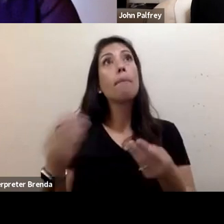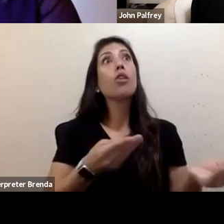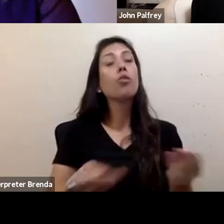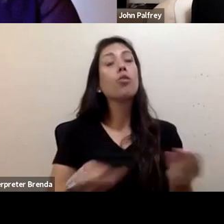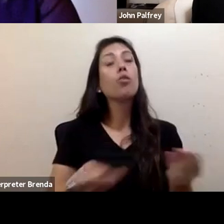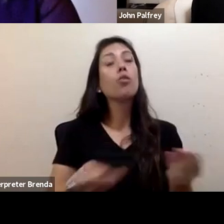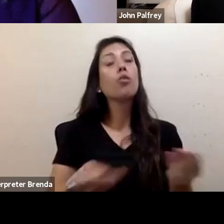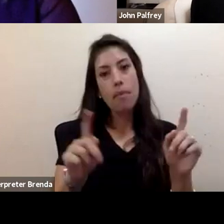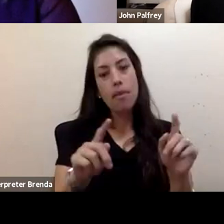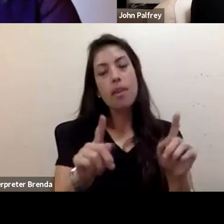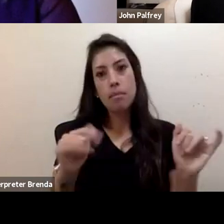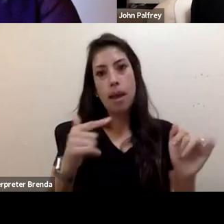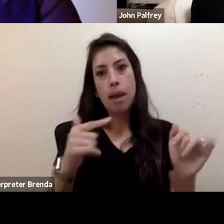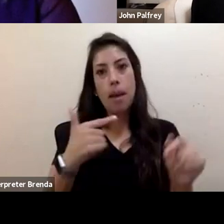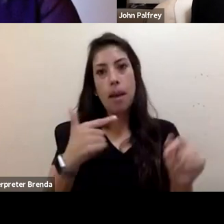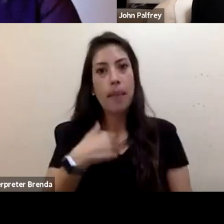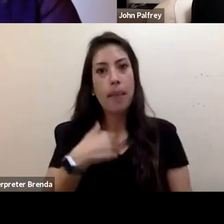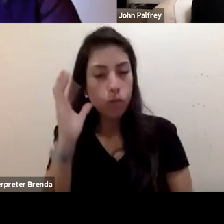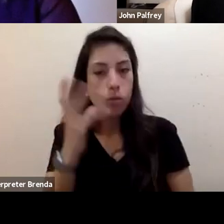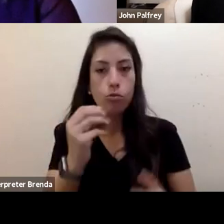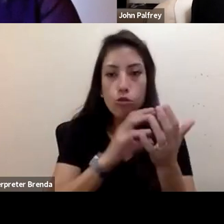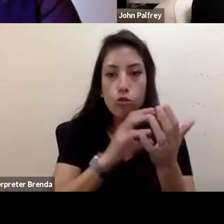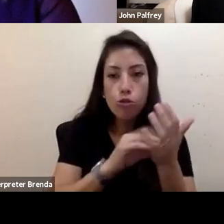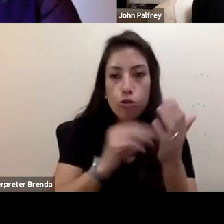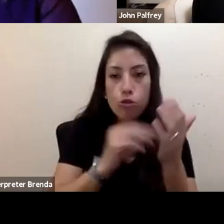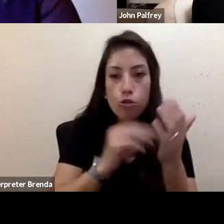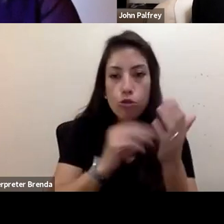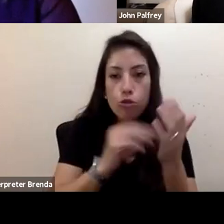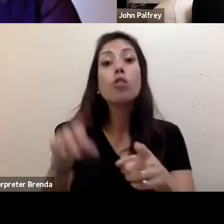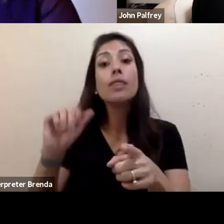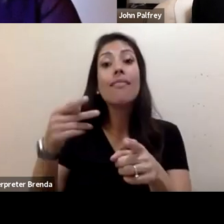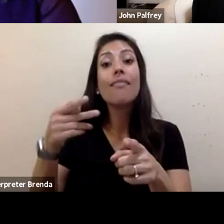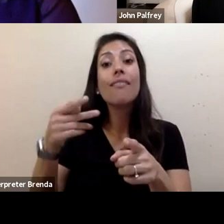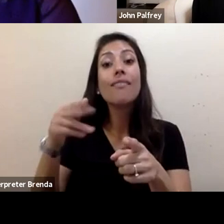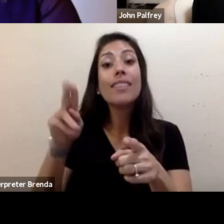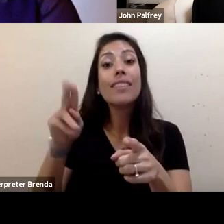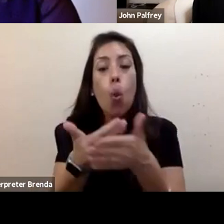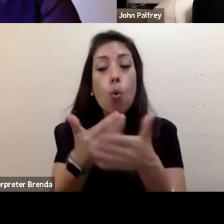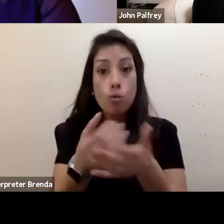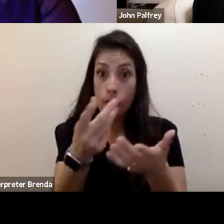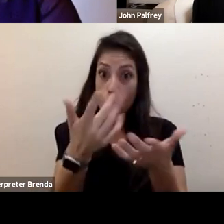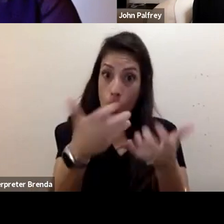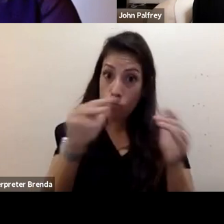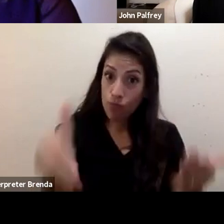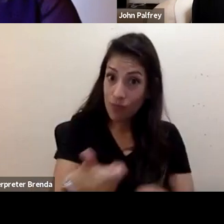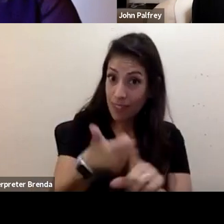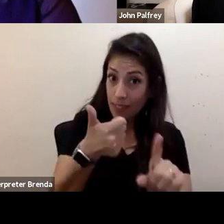and looking forward very much to that. Daphne, you are closest to me on my screen, so if you wouldn't mind, please, doing your self-introduction,